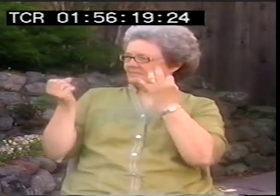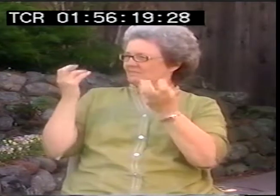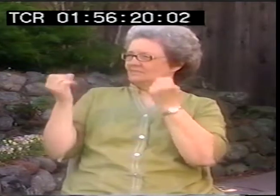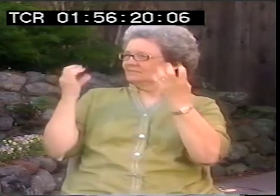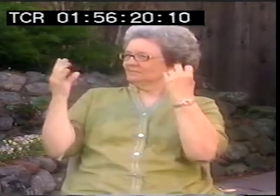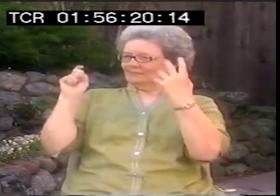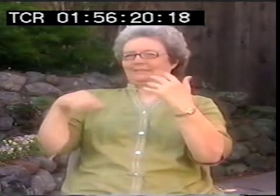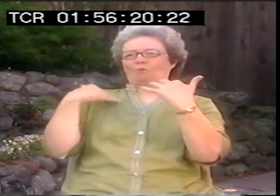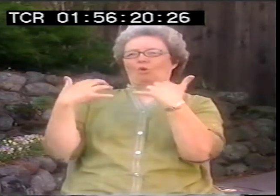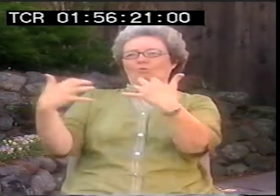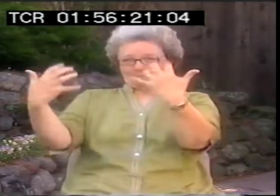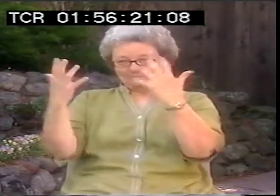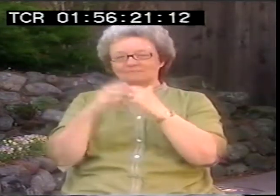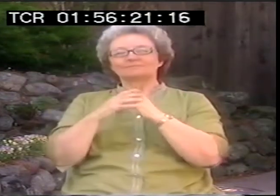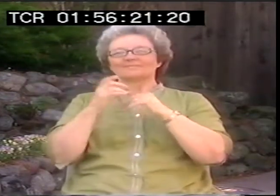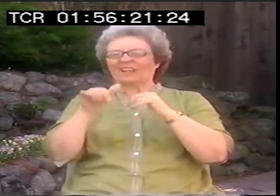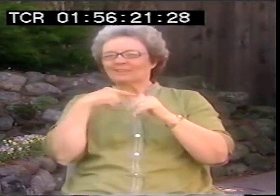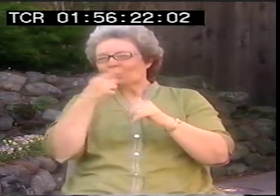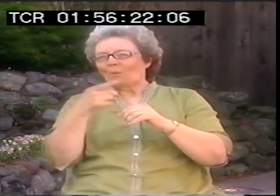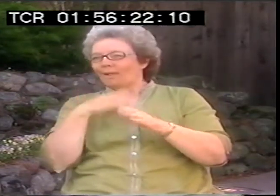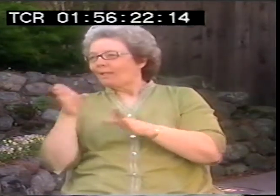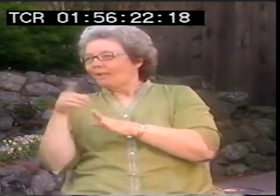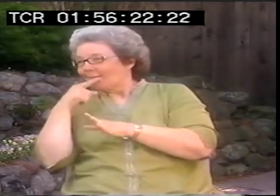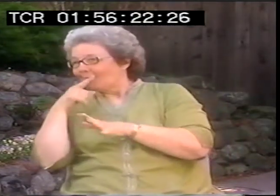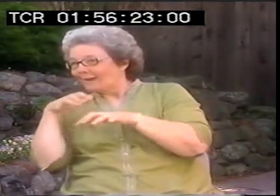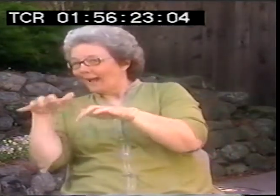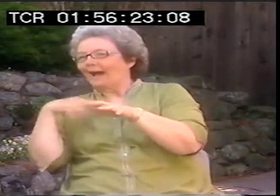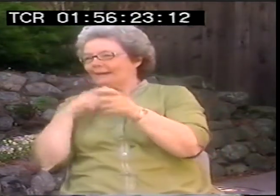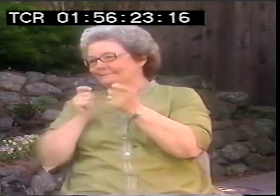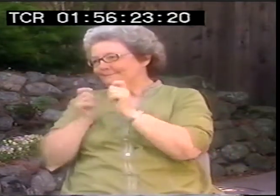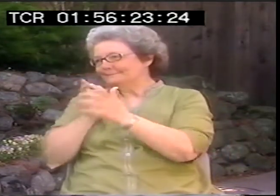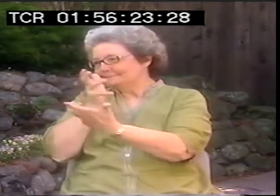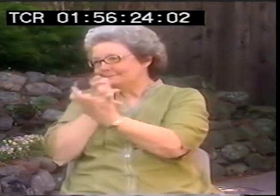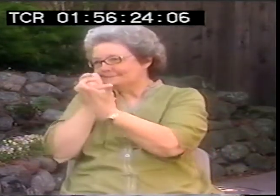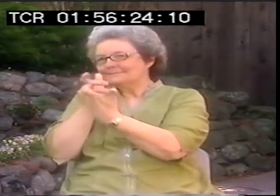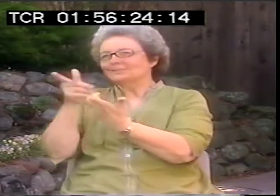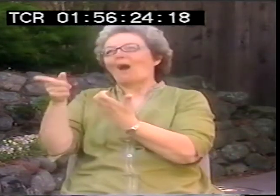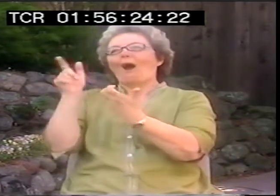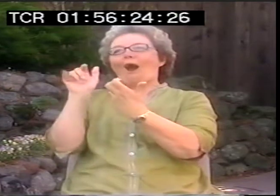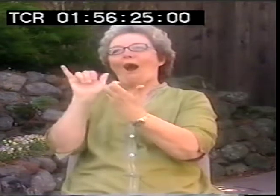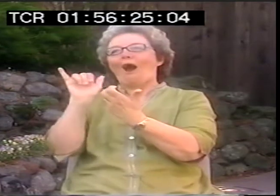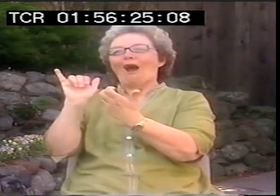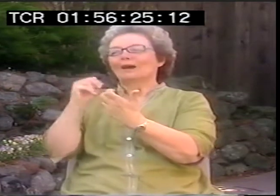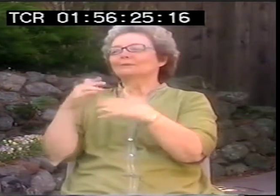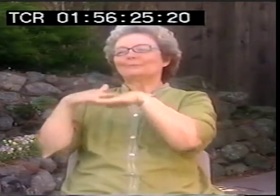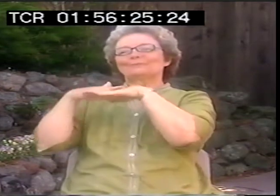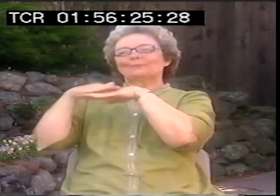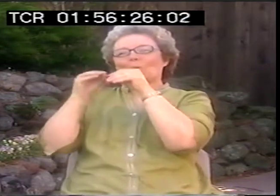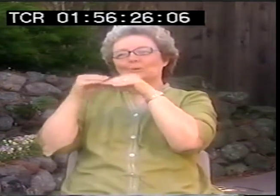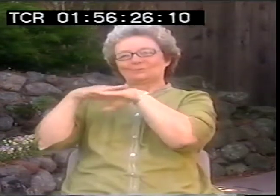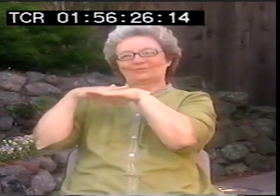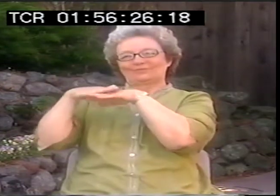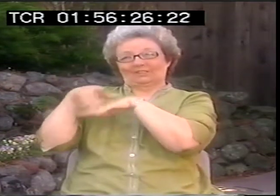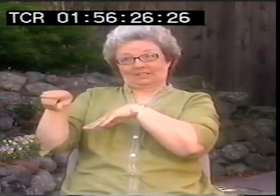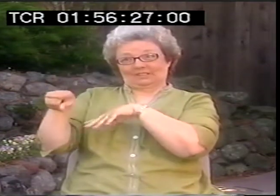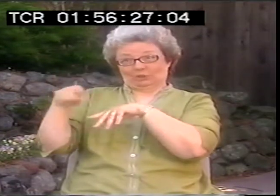And I believe that American Sign Language poetry performance needs to have an audience. And of course, we might try to tweak